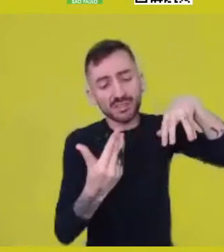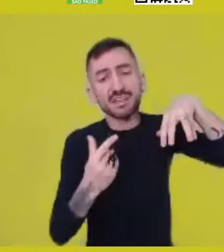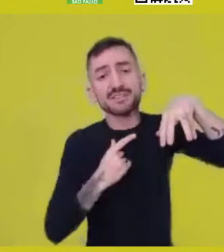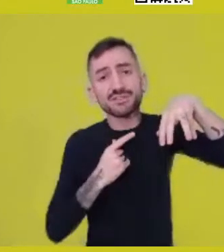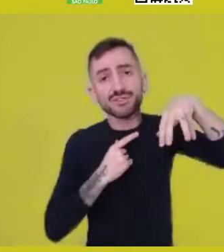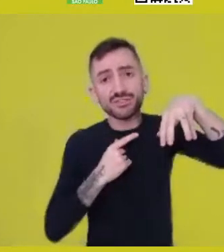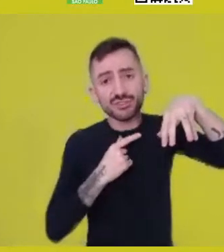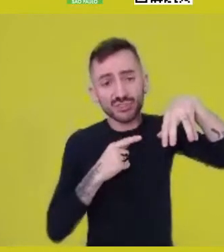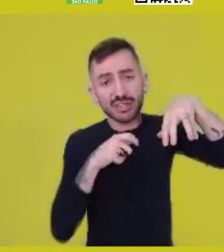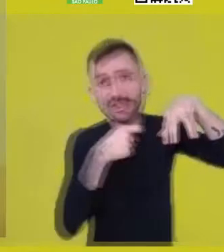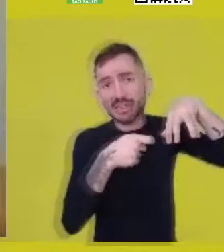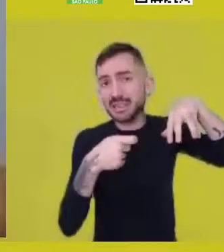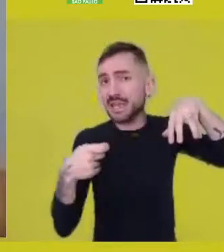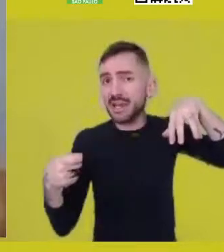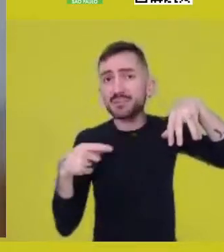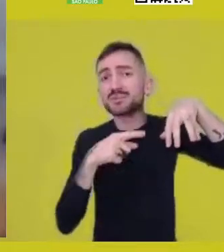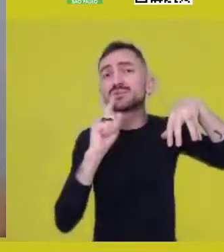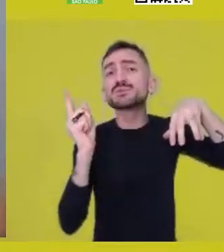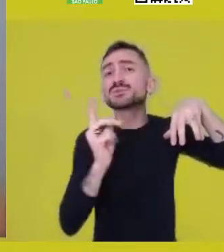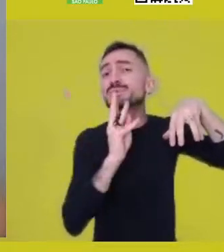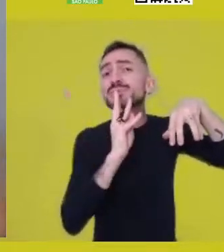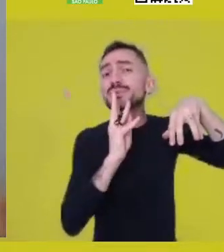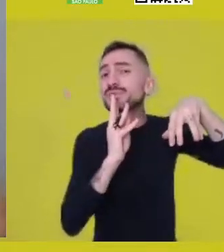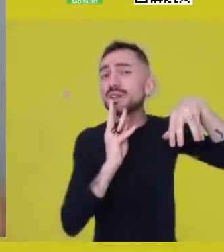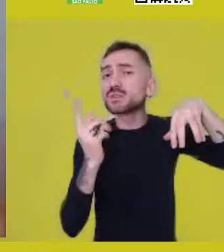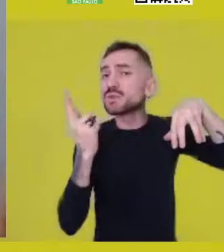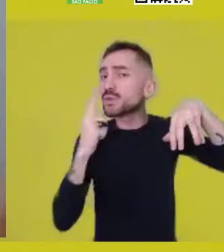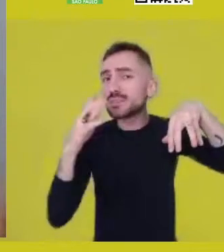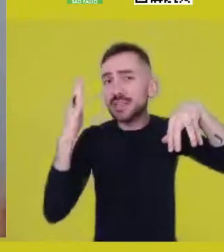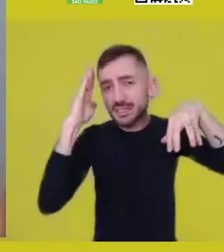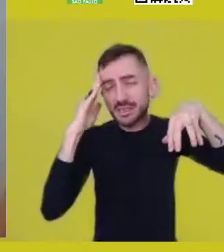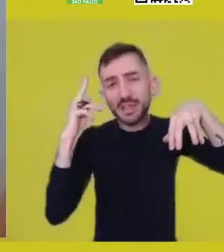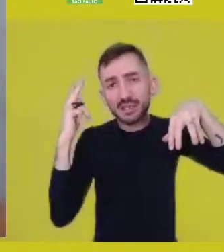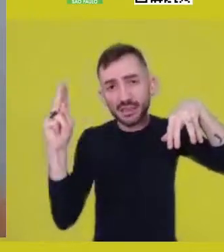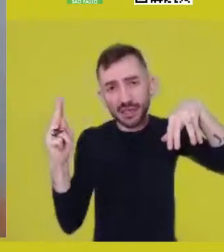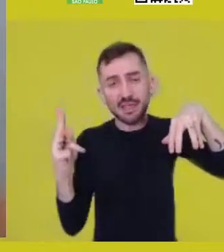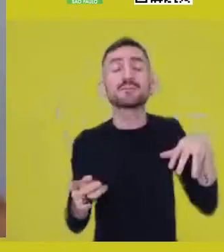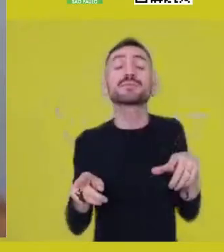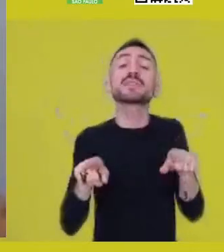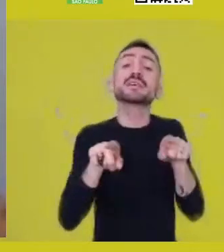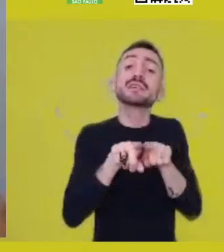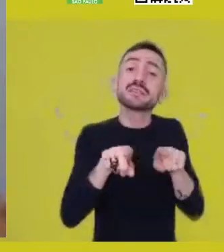and the possibility of talking and proposing other poetics,